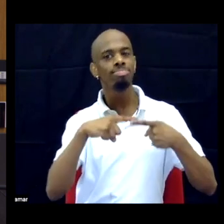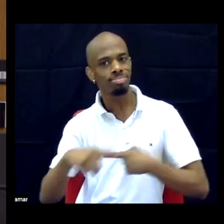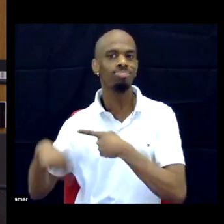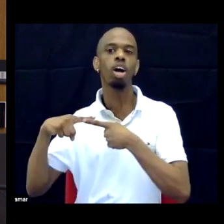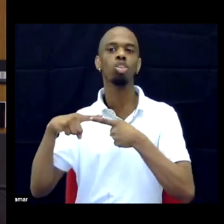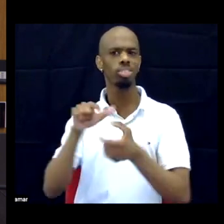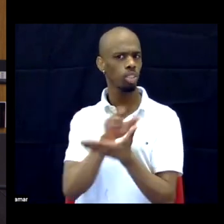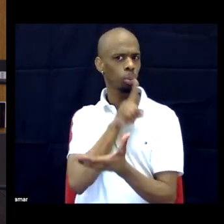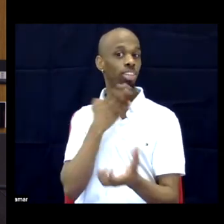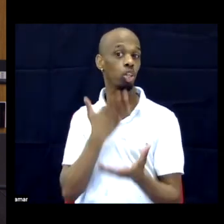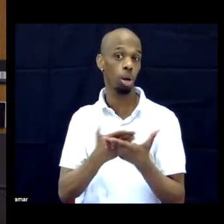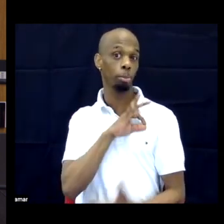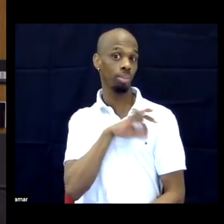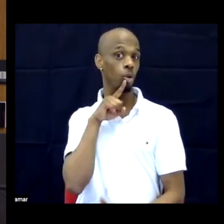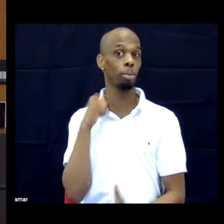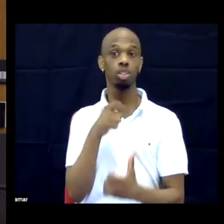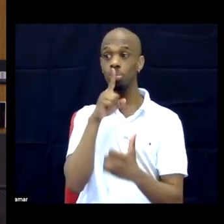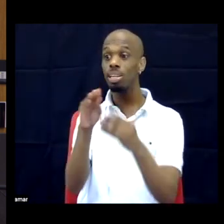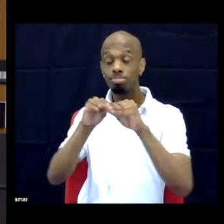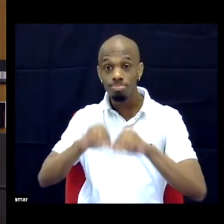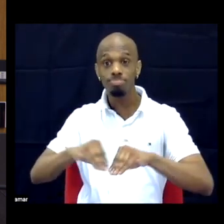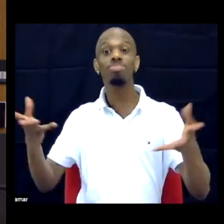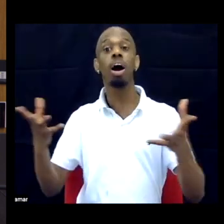So, for me, it's just another tool to distribute the work.